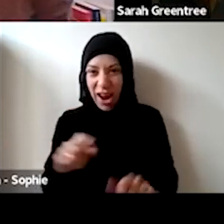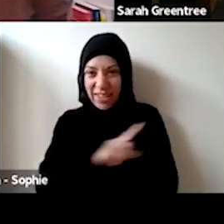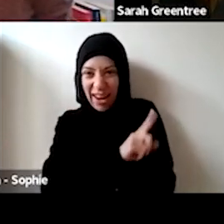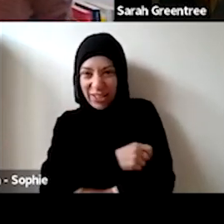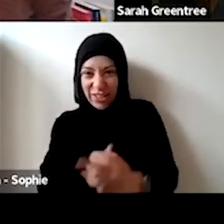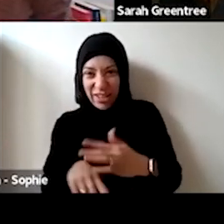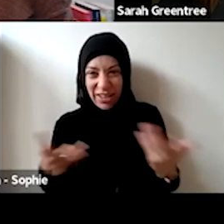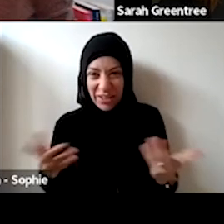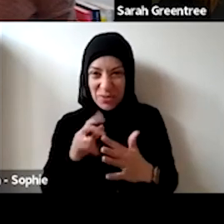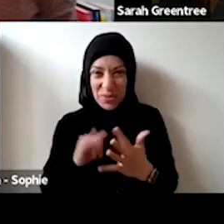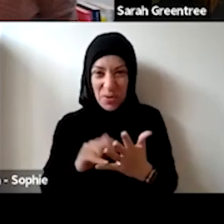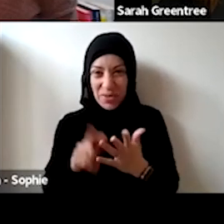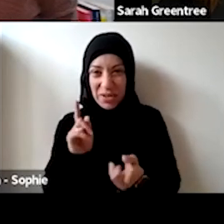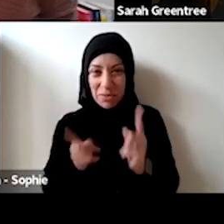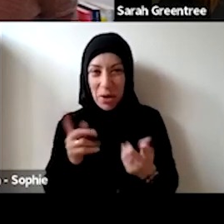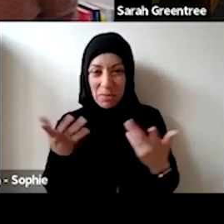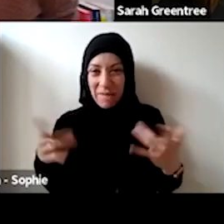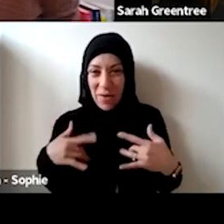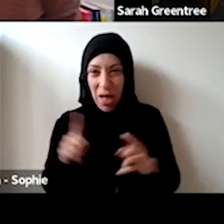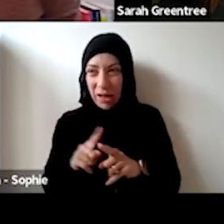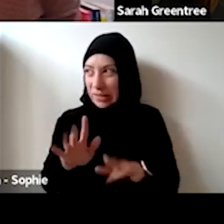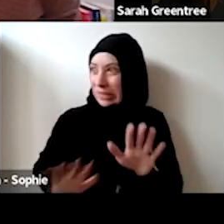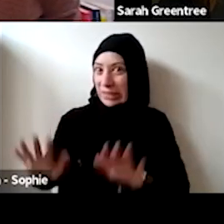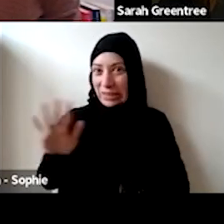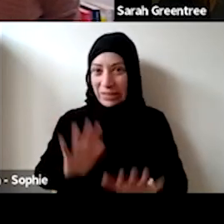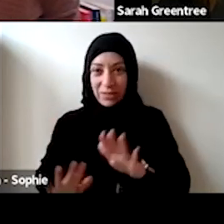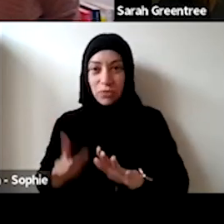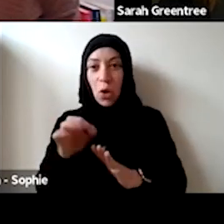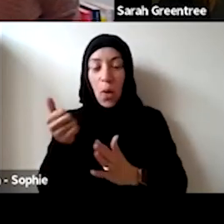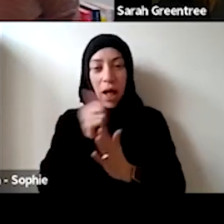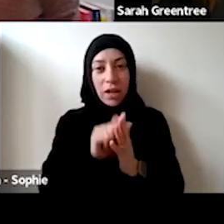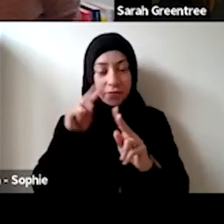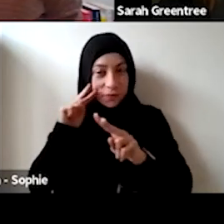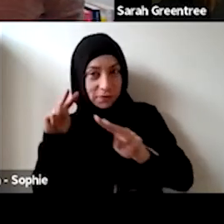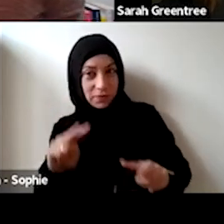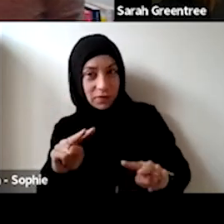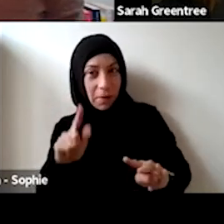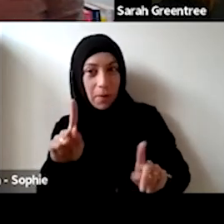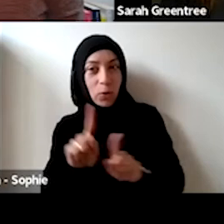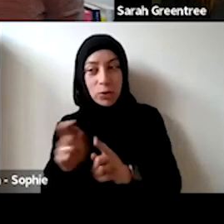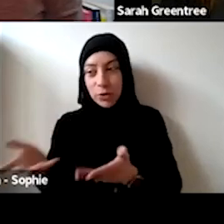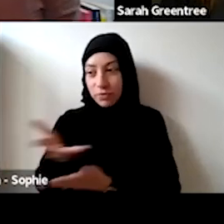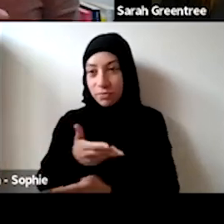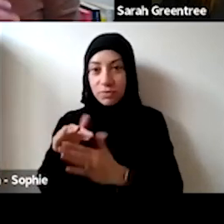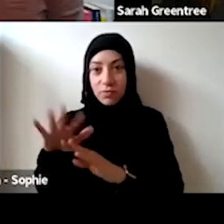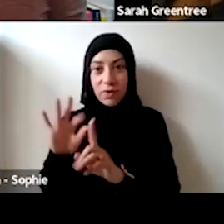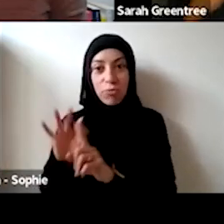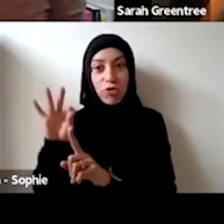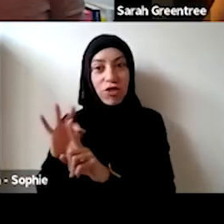one of them is around not necessarily the artistic vision, but certainly that conversation of providing and where are we gonna go 2025 2028 happy that chat offline to anyone who